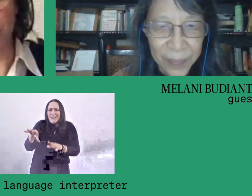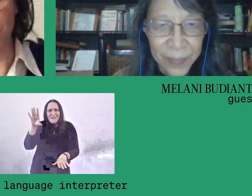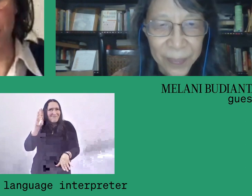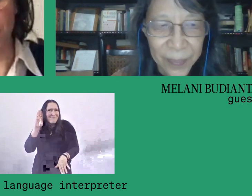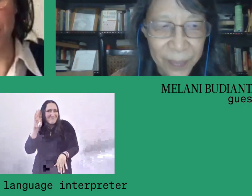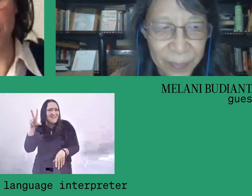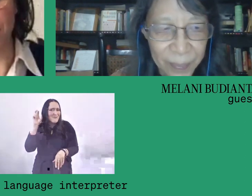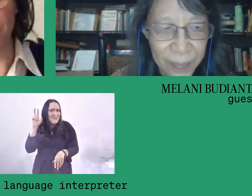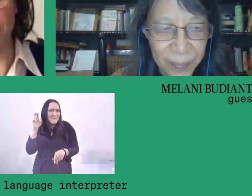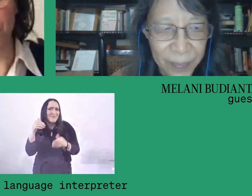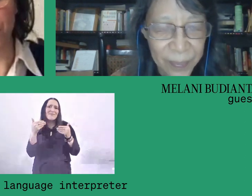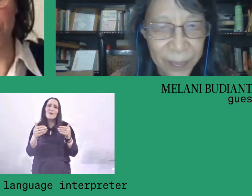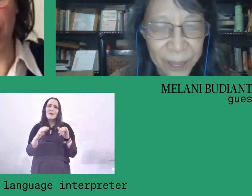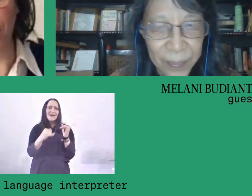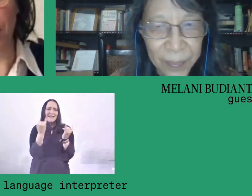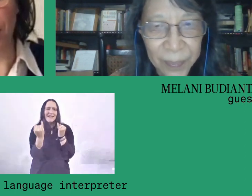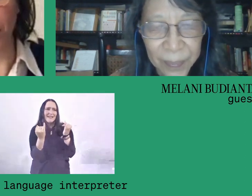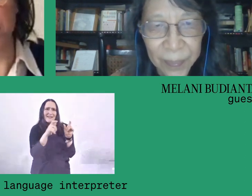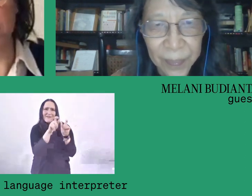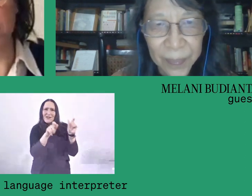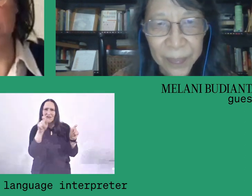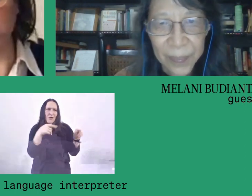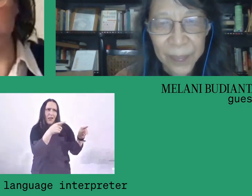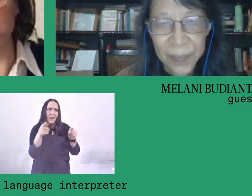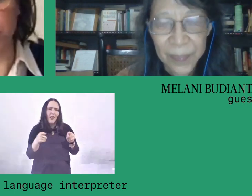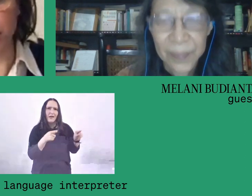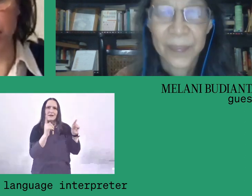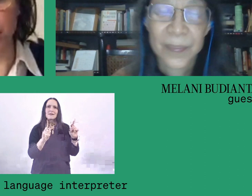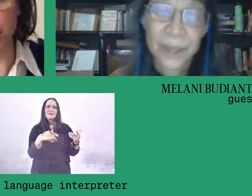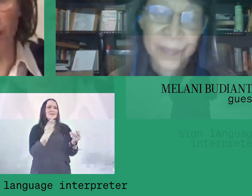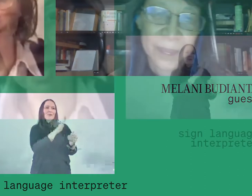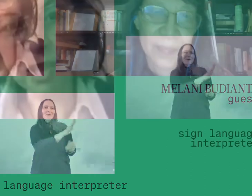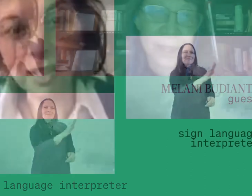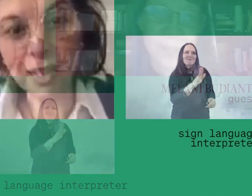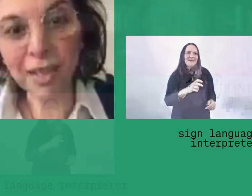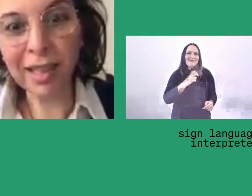and how the individual's voices are heard within the collective.